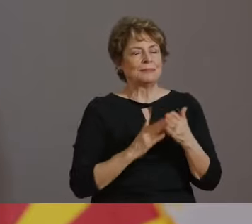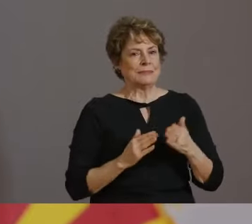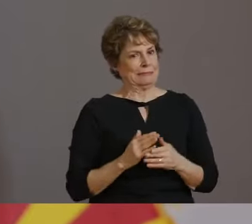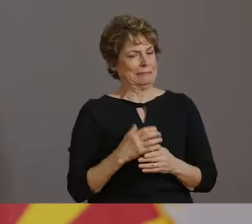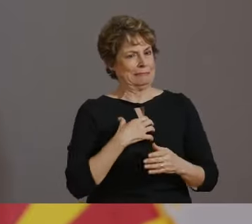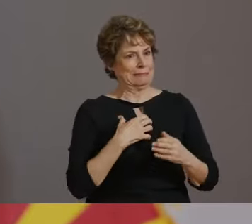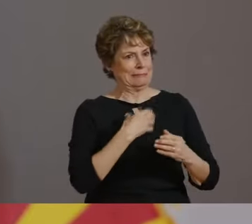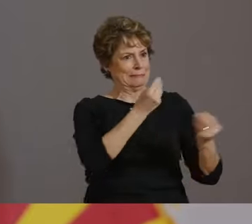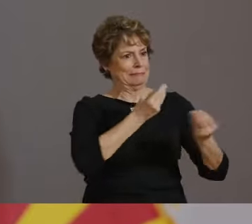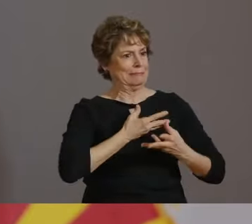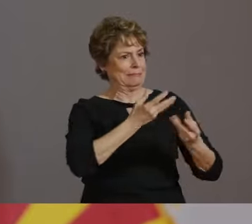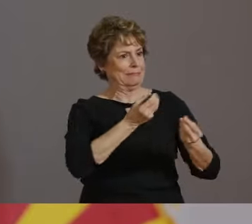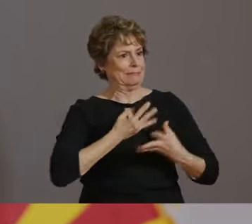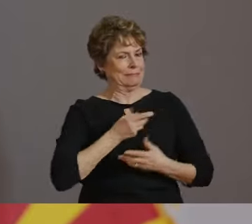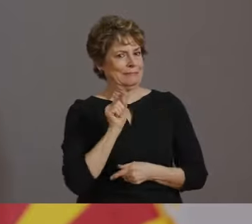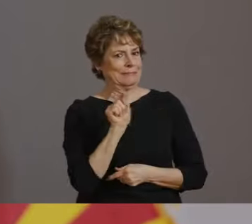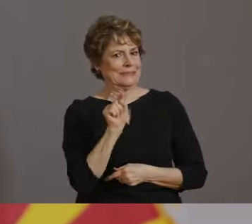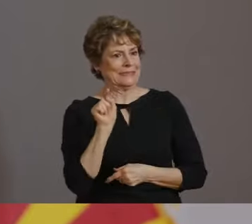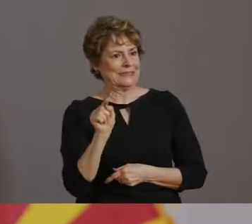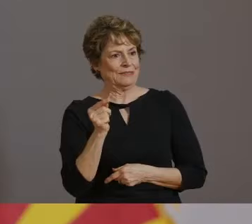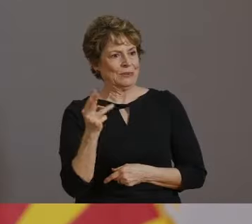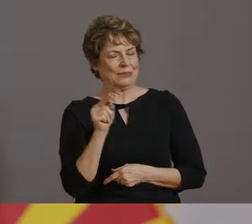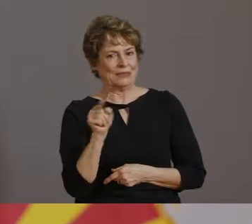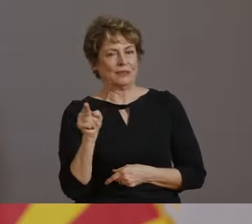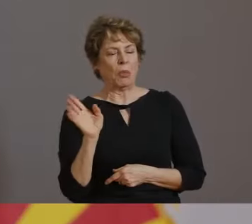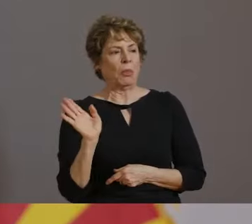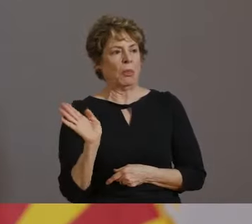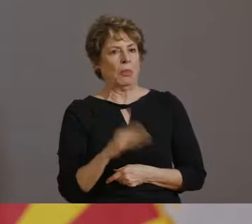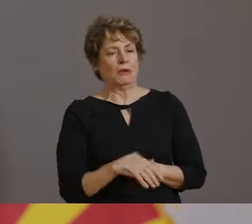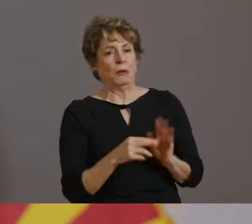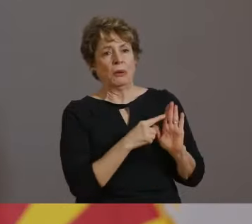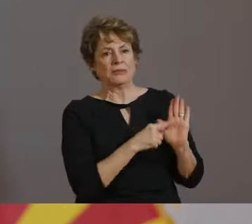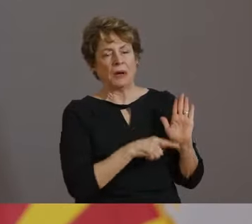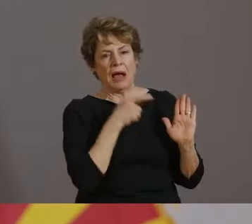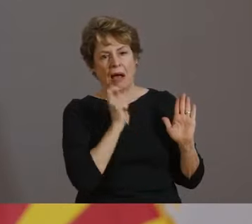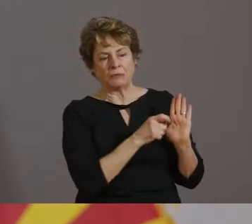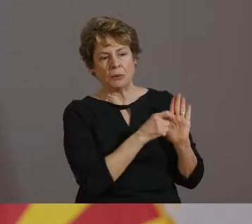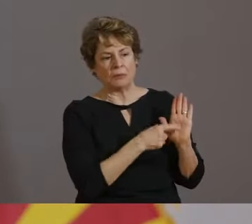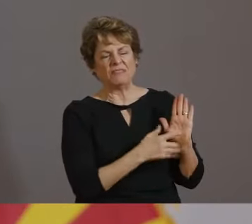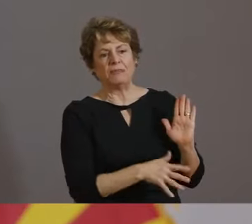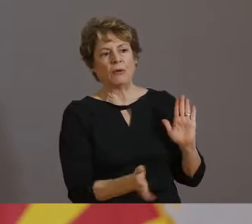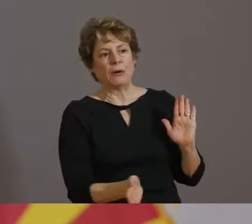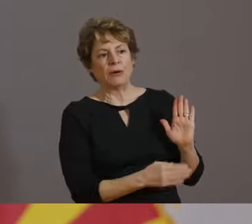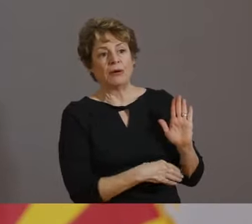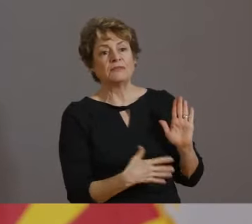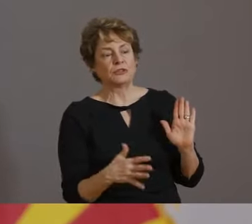WITH THE REQUIREMENTS, IN ADDITION TO SURVEILLANCE BY PUBLIC HEALTH PROFESSIONALS AND LAW ENFORCEMENT.